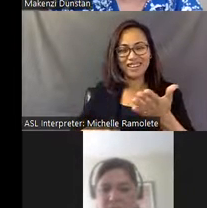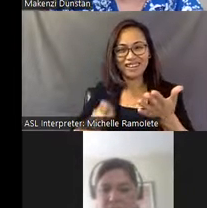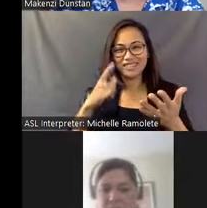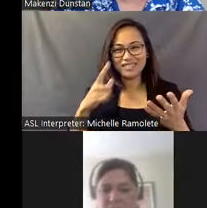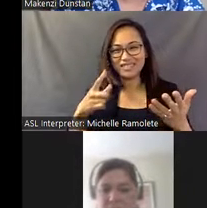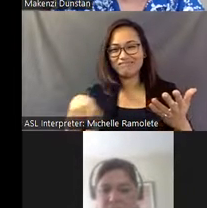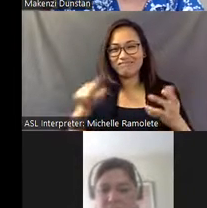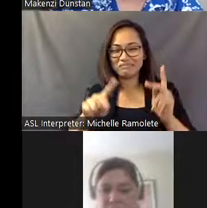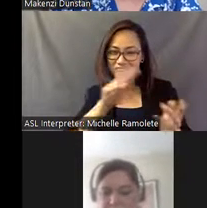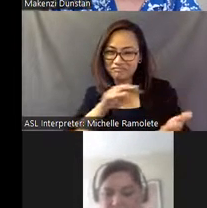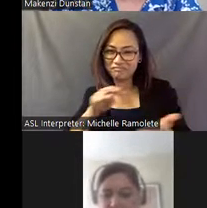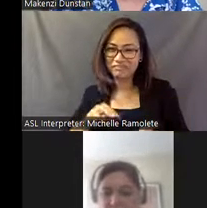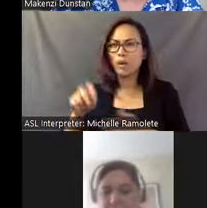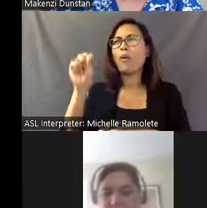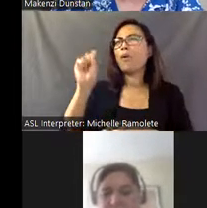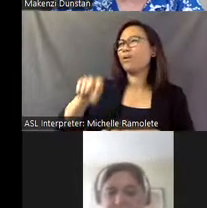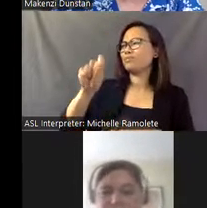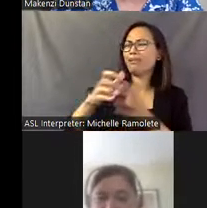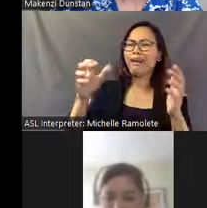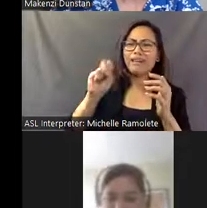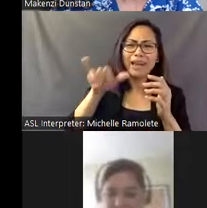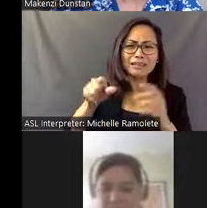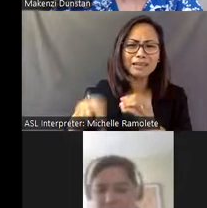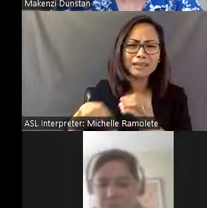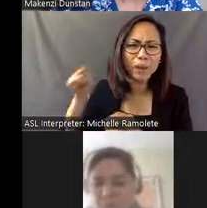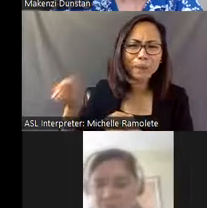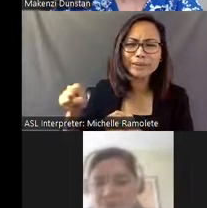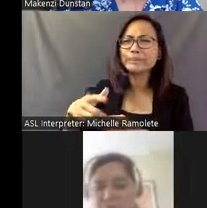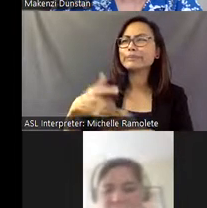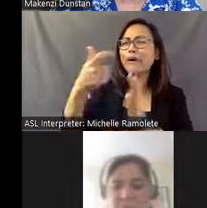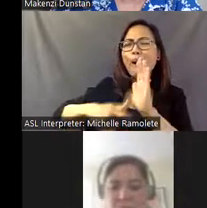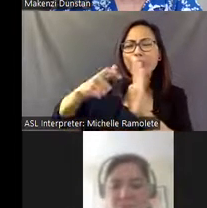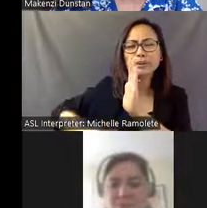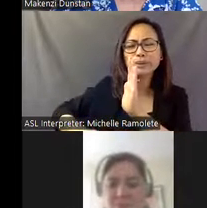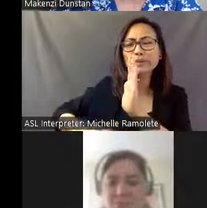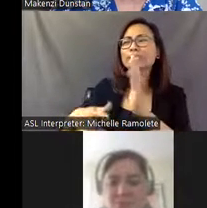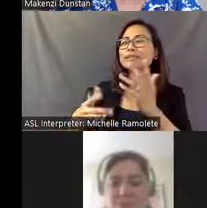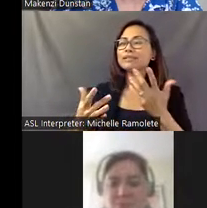[Mike] Yeah, and there's lots of essays and articles, but those two were mainly the ones I was referencing here.